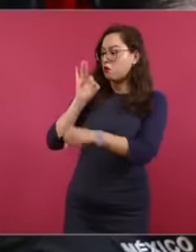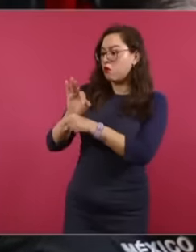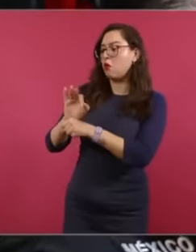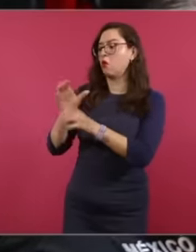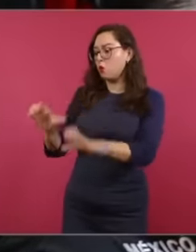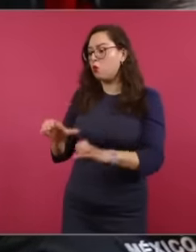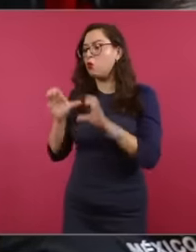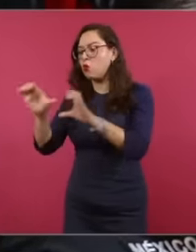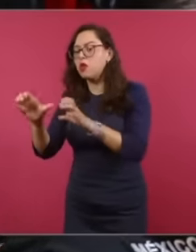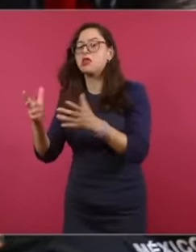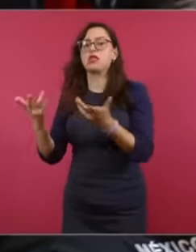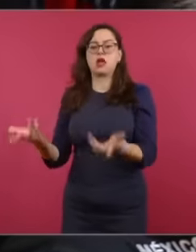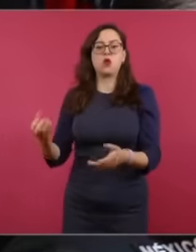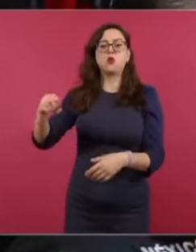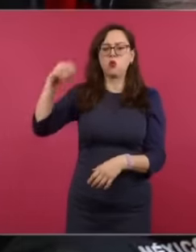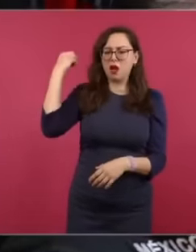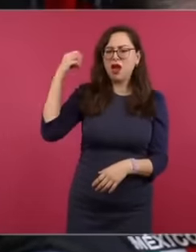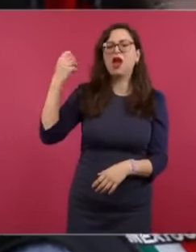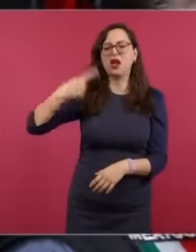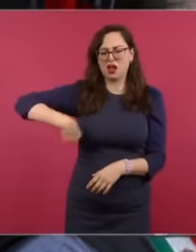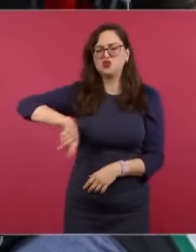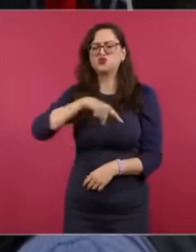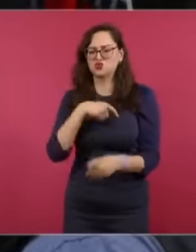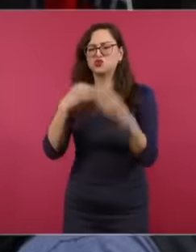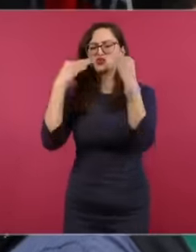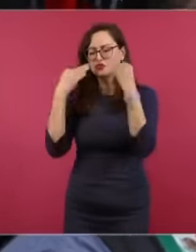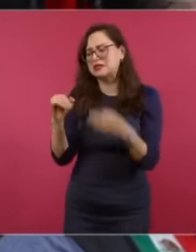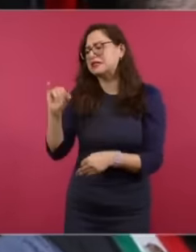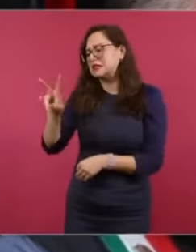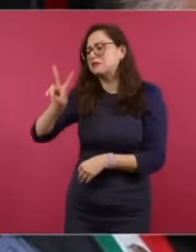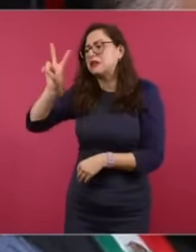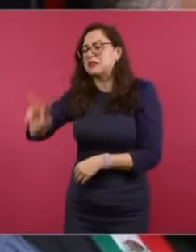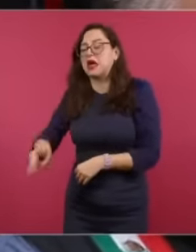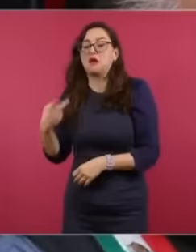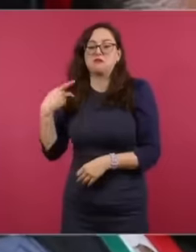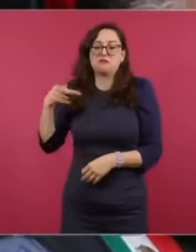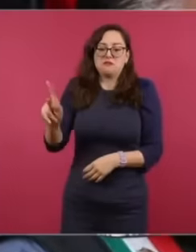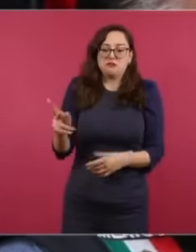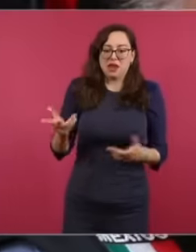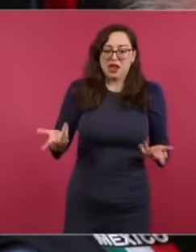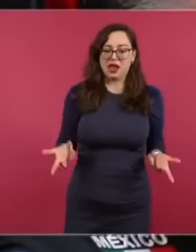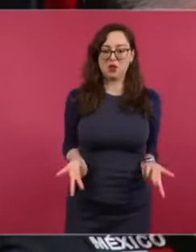you say, also in Oaxaca. We have seen that but the problem is who takes care of the migrants